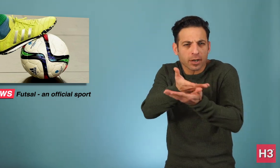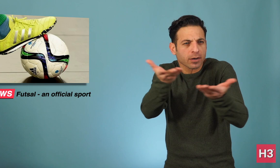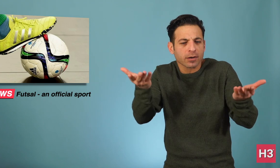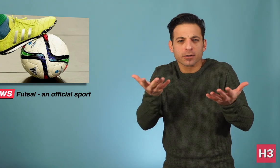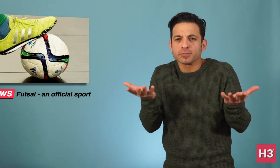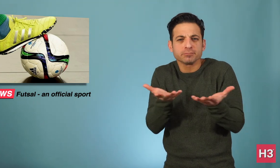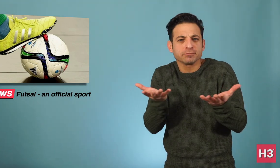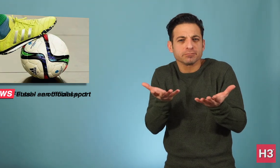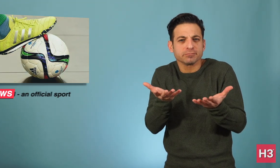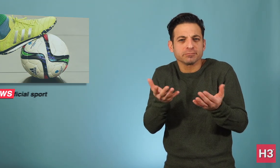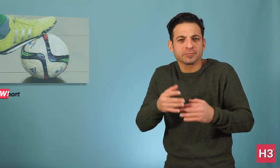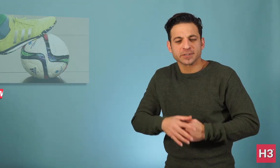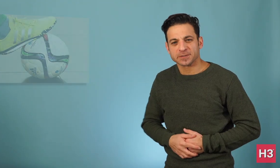people think.